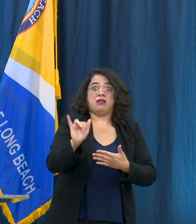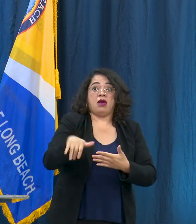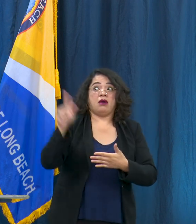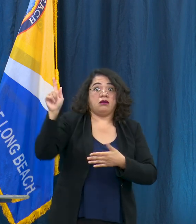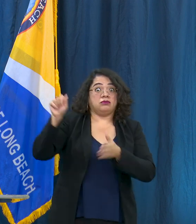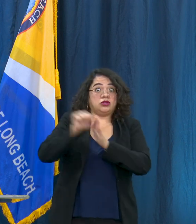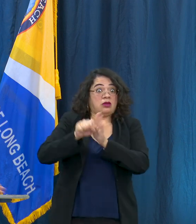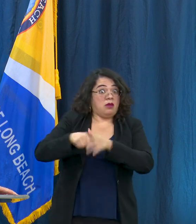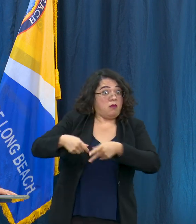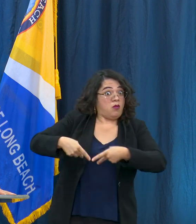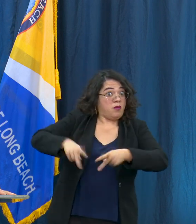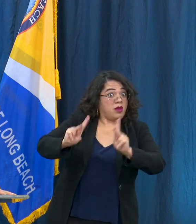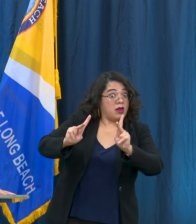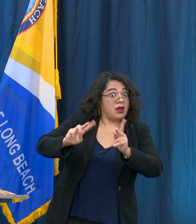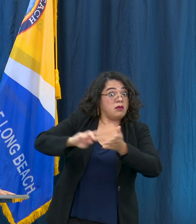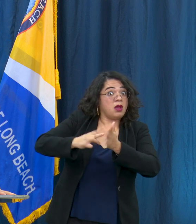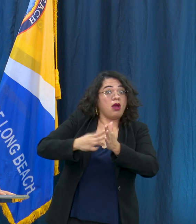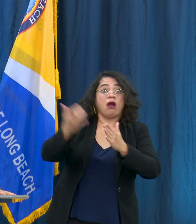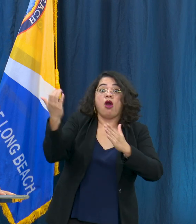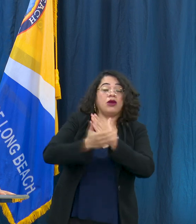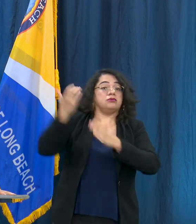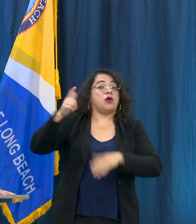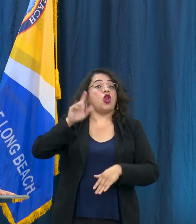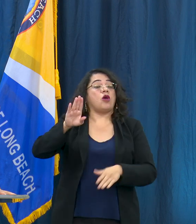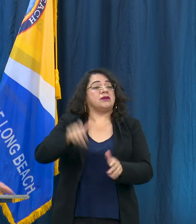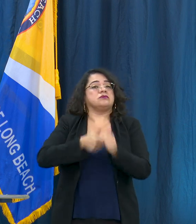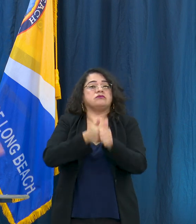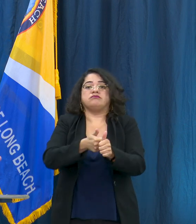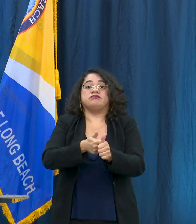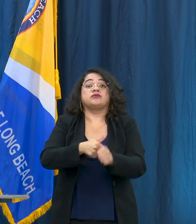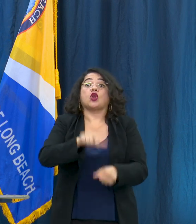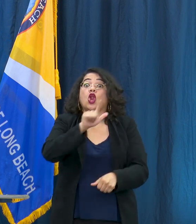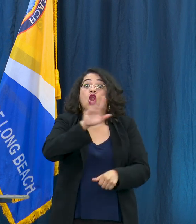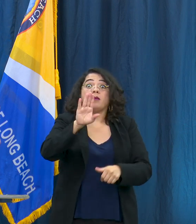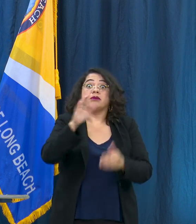doesn't mean that Long Beach or or LA County will move in that direction